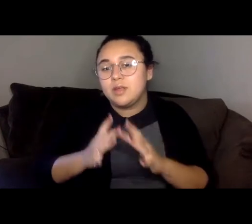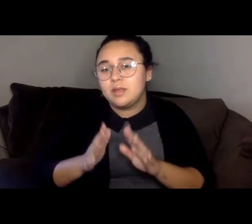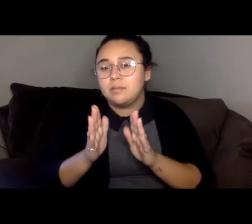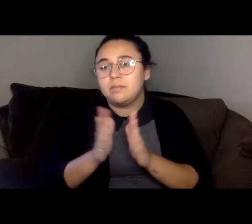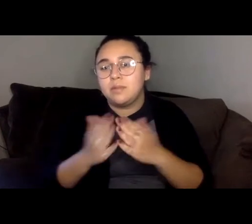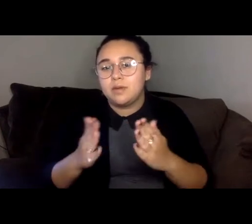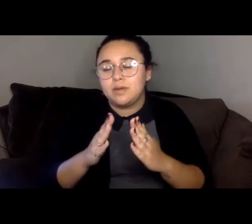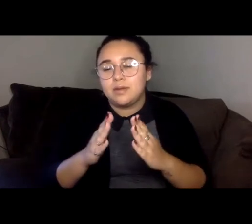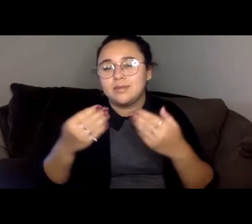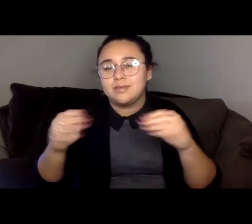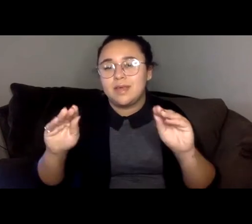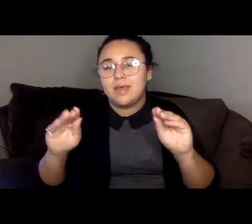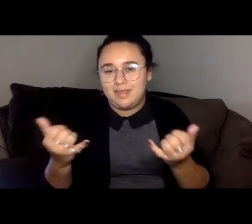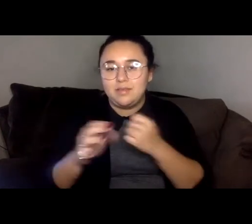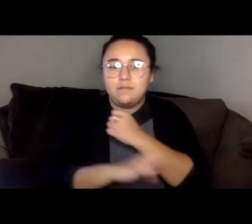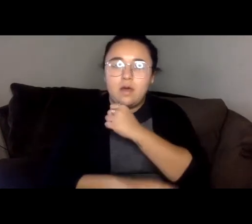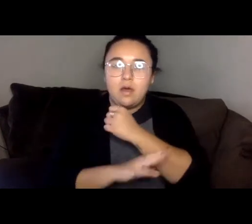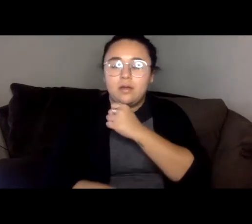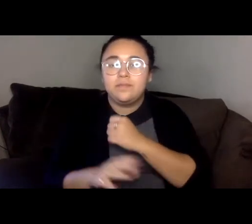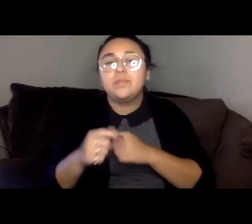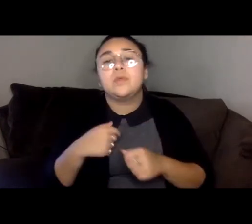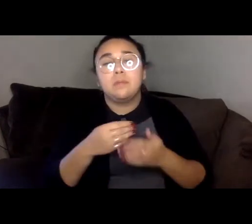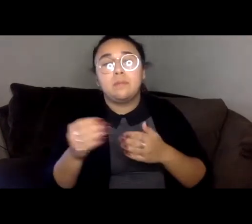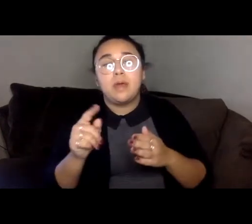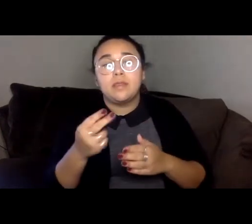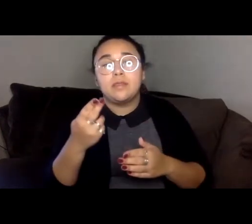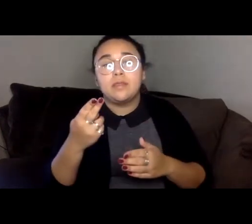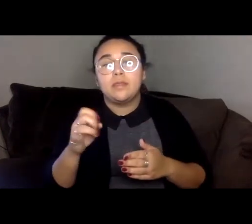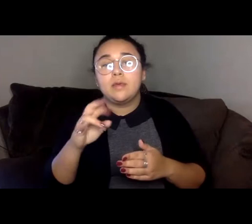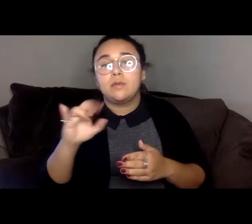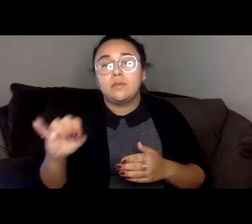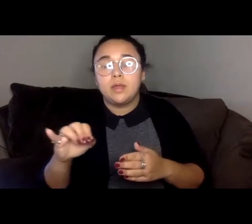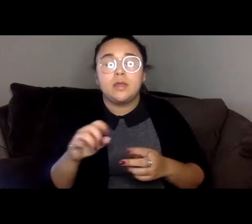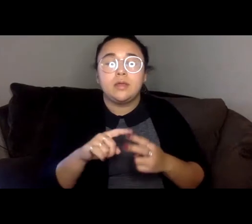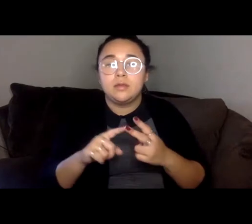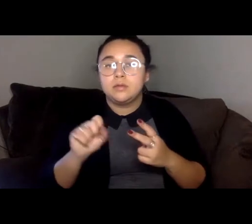You can find a link to purchase theories book and Sooni says books as well in the chat,